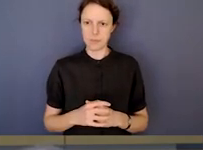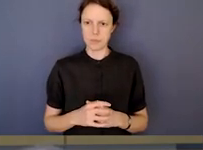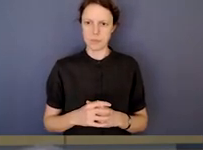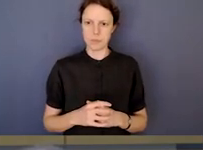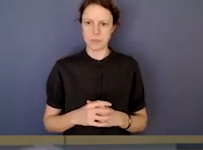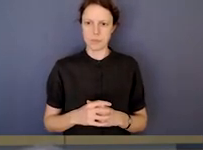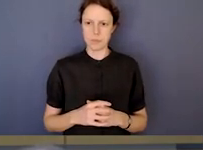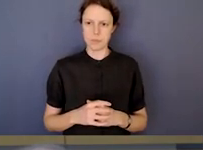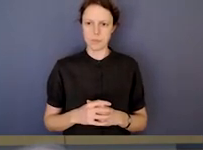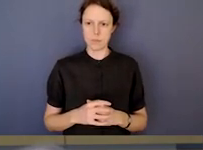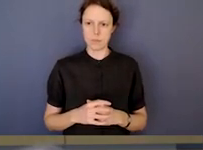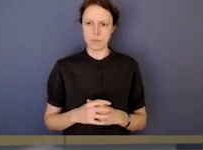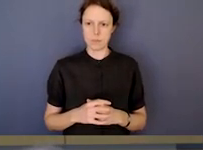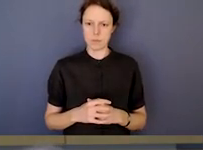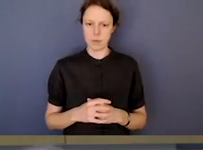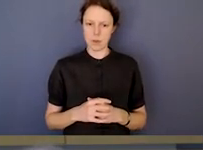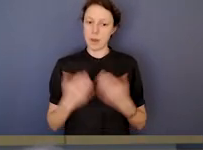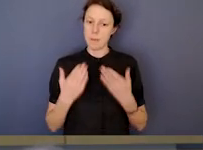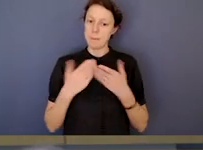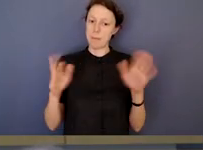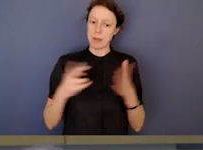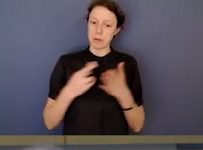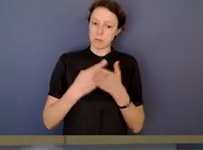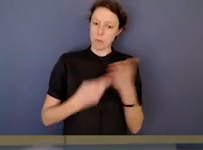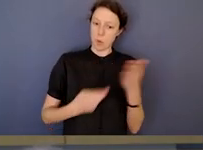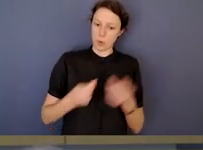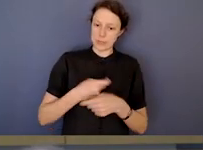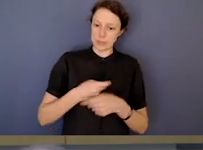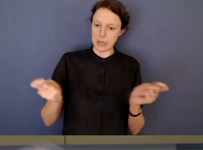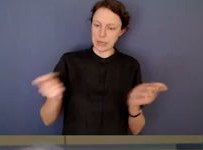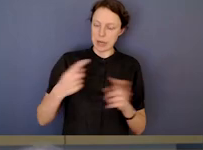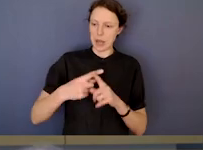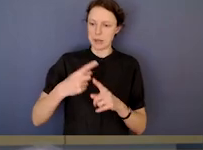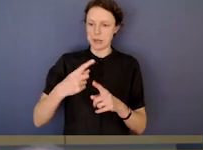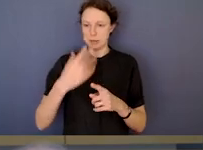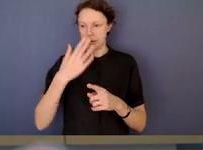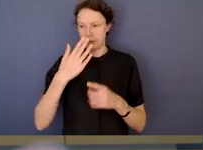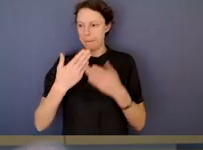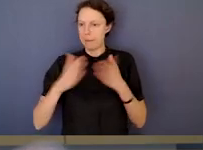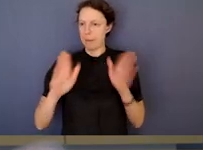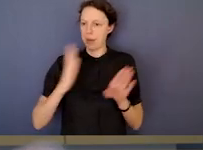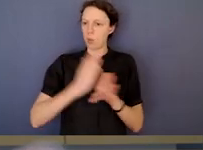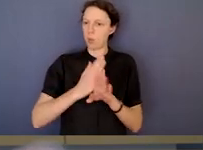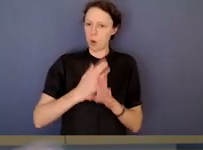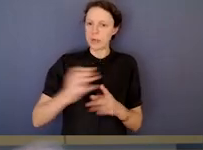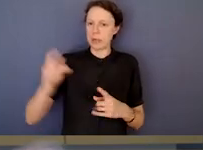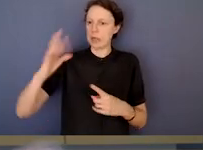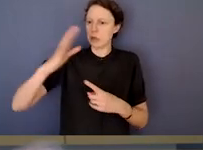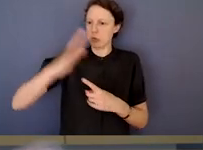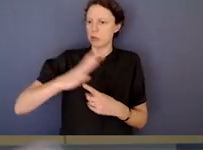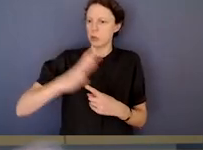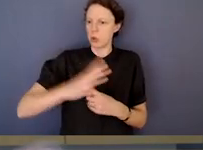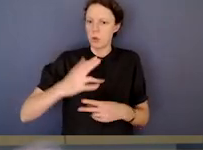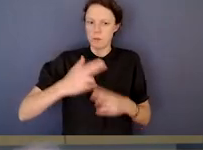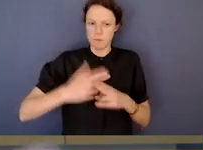I think the public facing work and the public reporting is absolutely crucial to achieving our end.